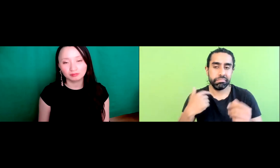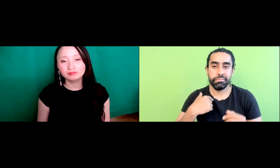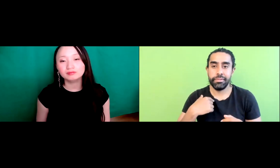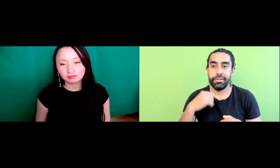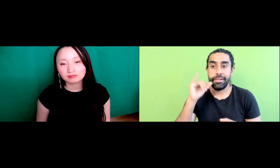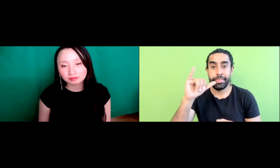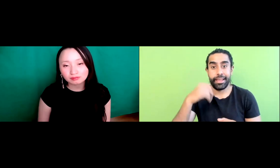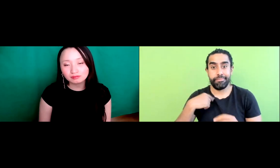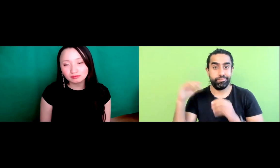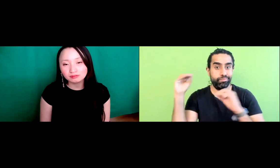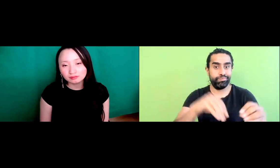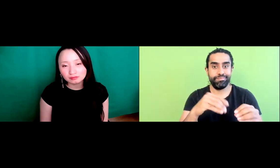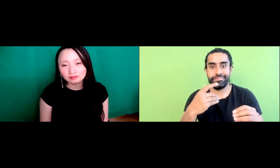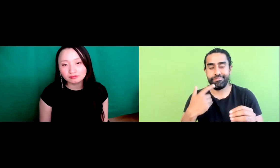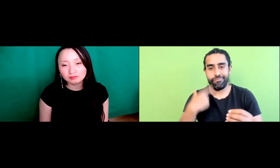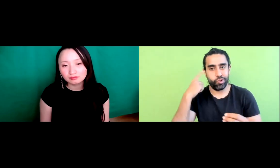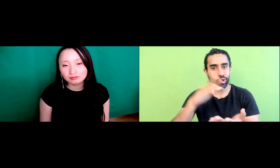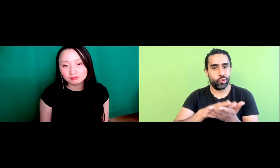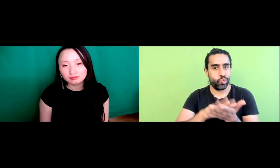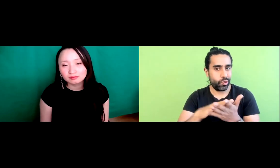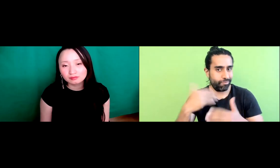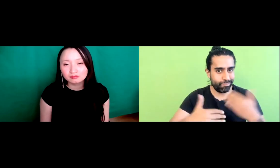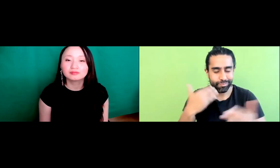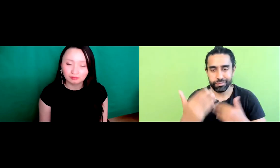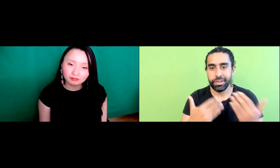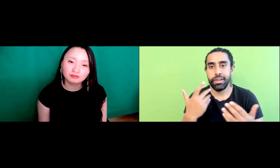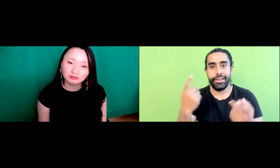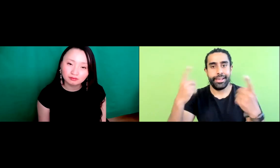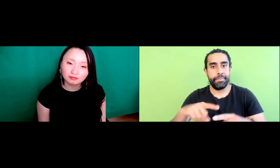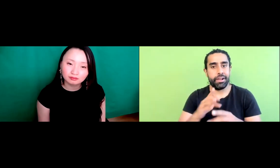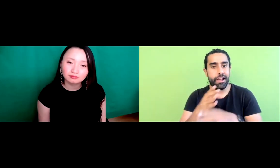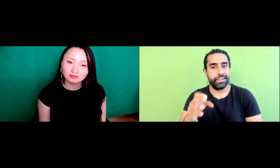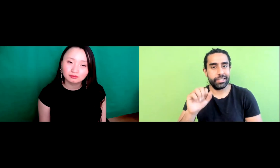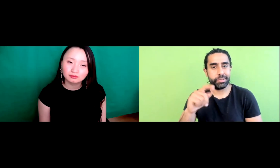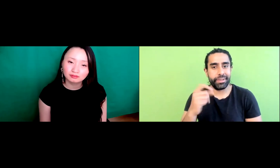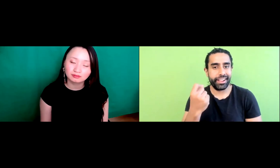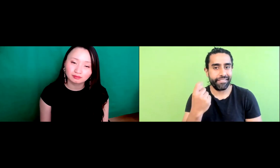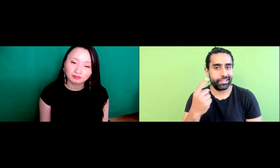I have a few examples, though, when I moved here. I went to school.